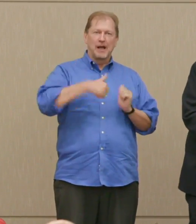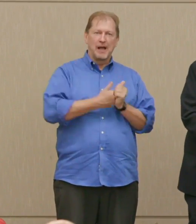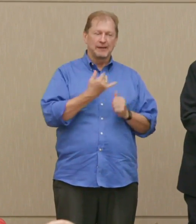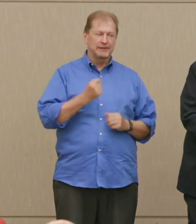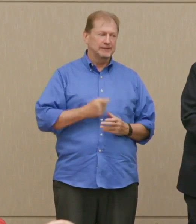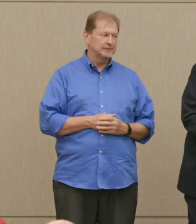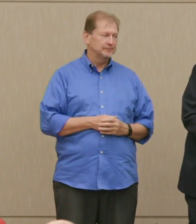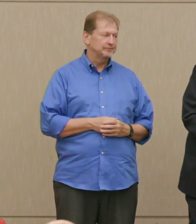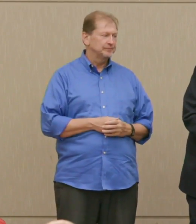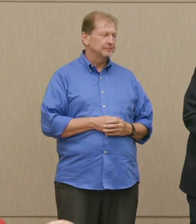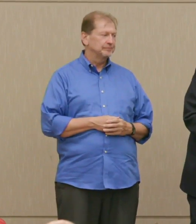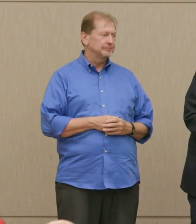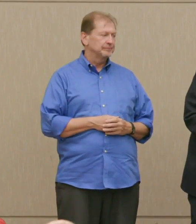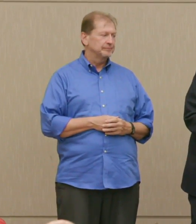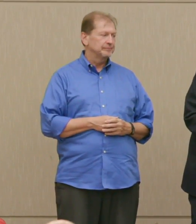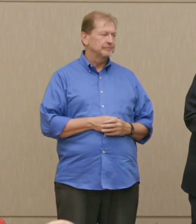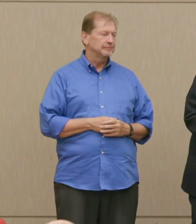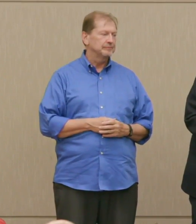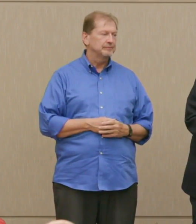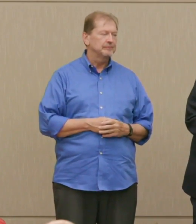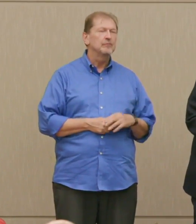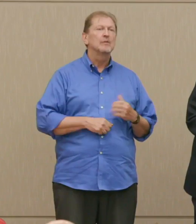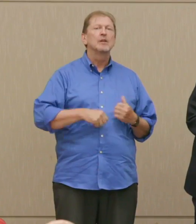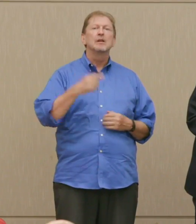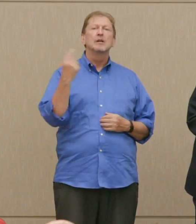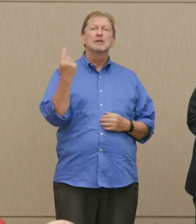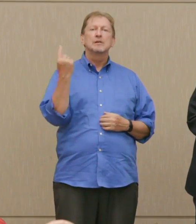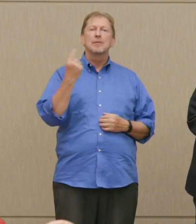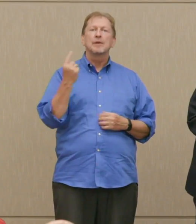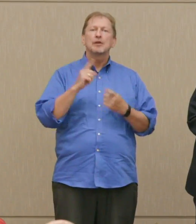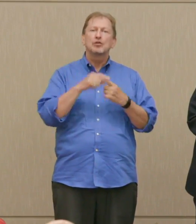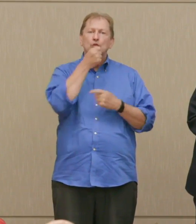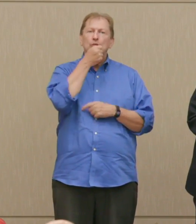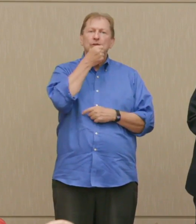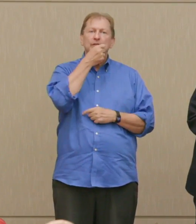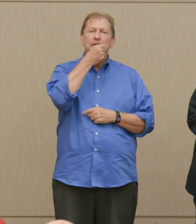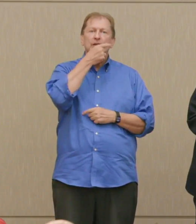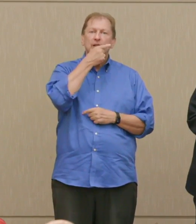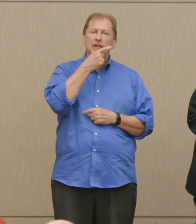Do you call for someone to release nuclear policy secrets that analogous to the Pentagon